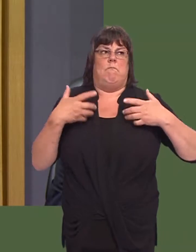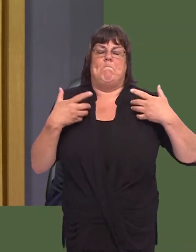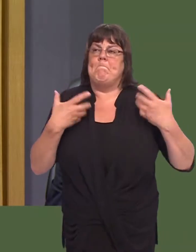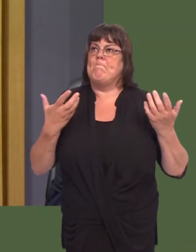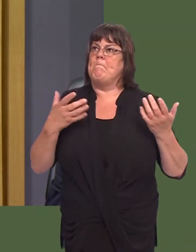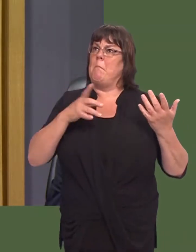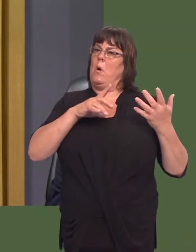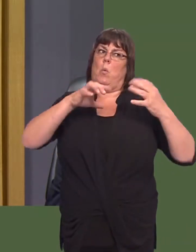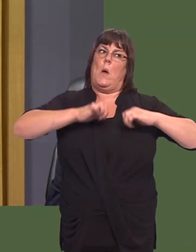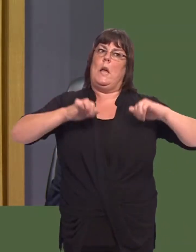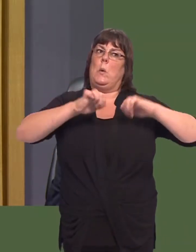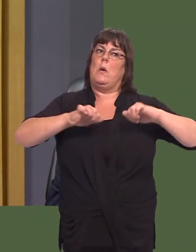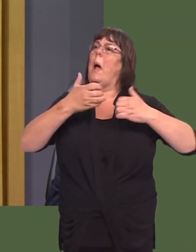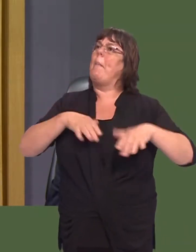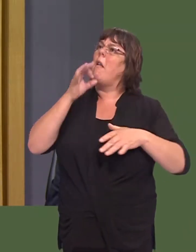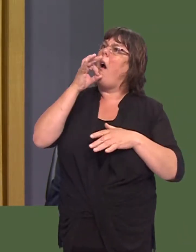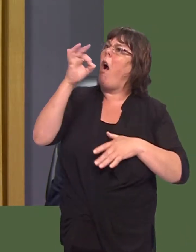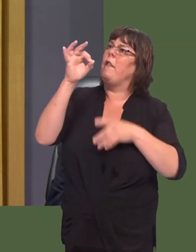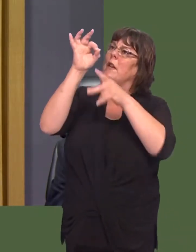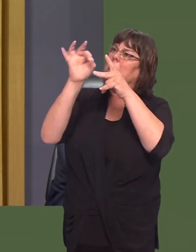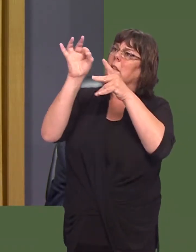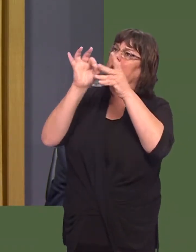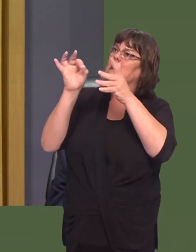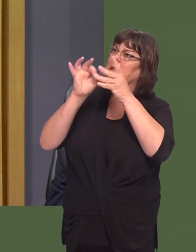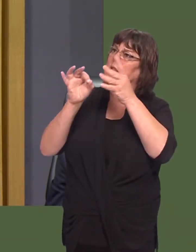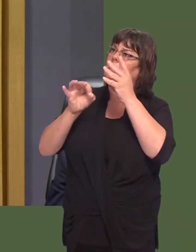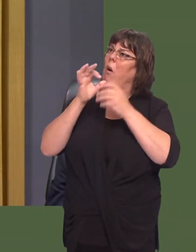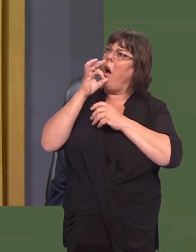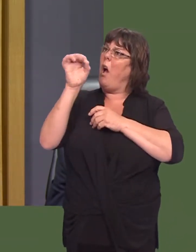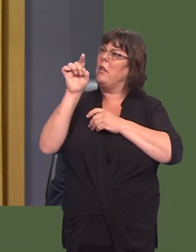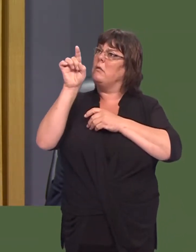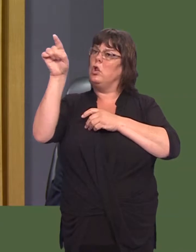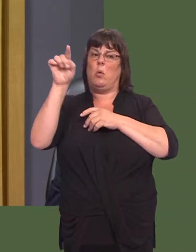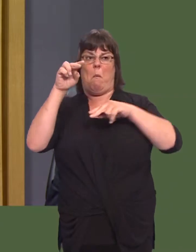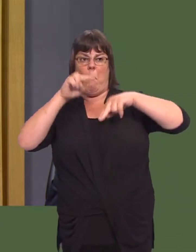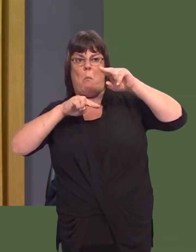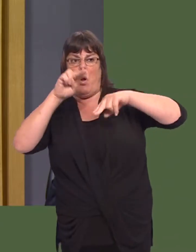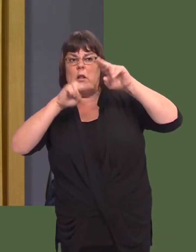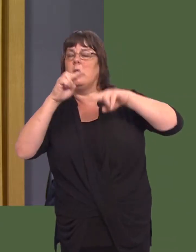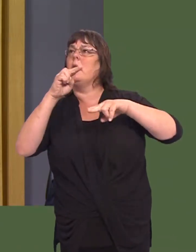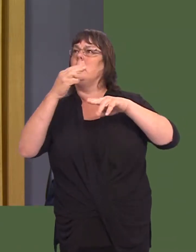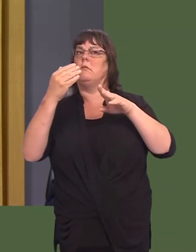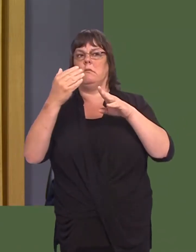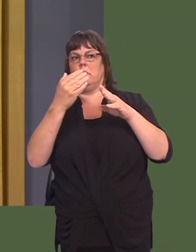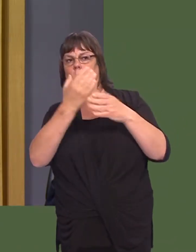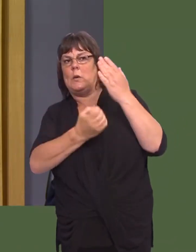Iíve asked you for detail as to how you are monitoring performance outcomes as part of